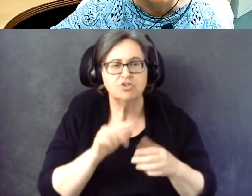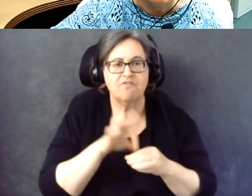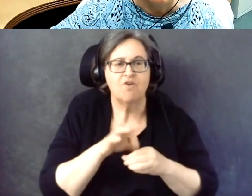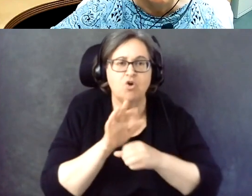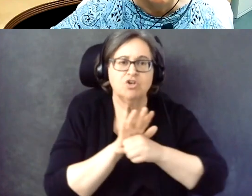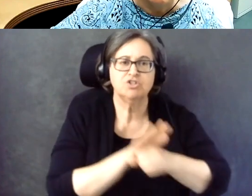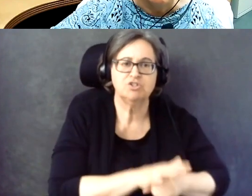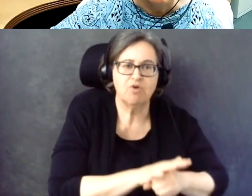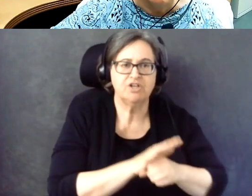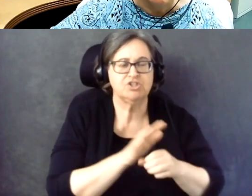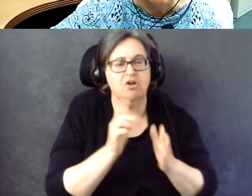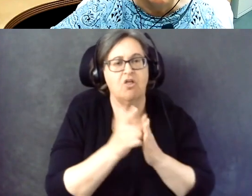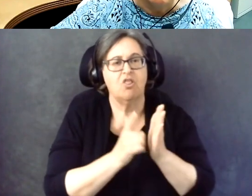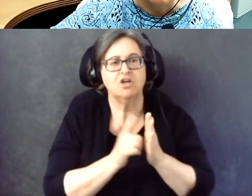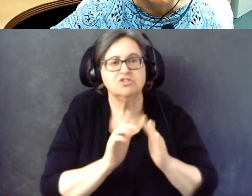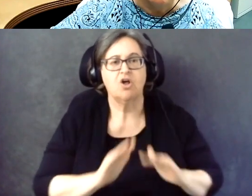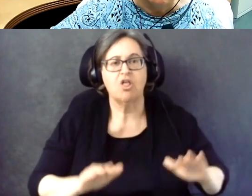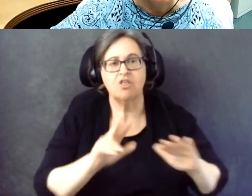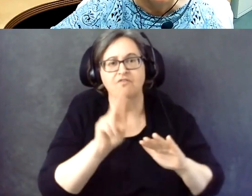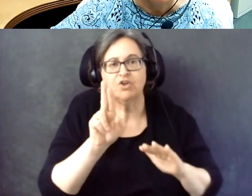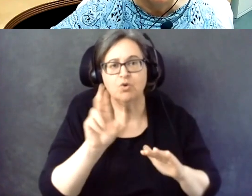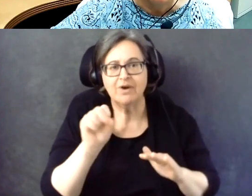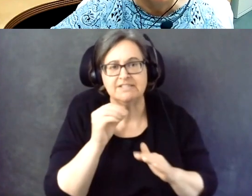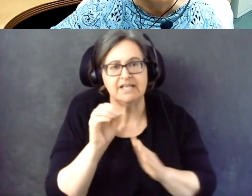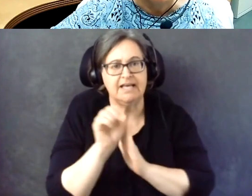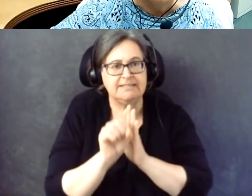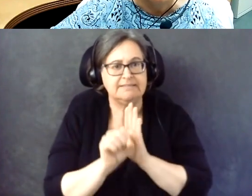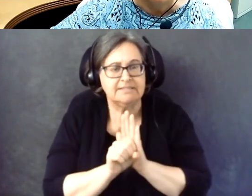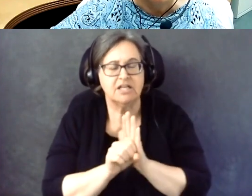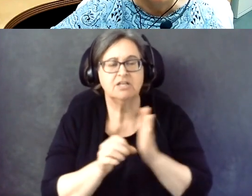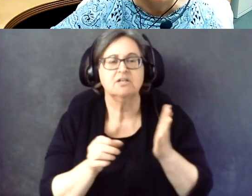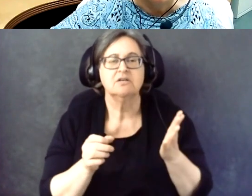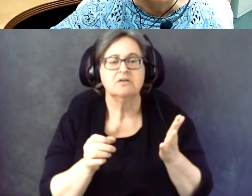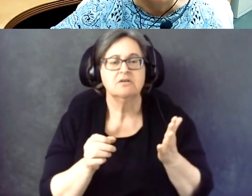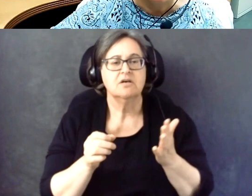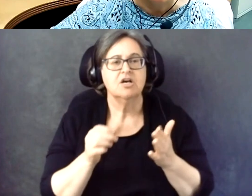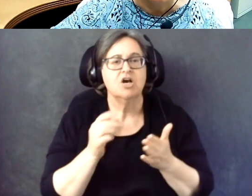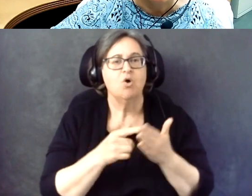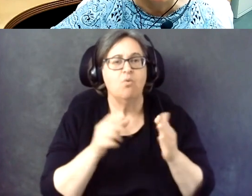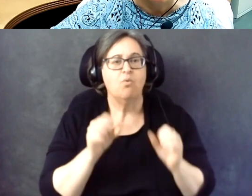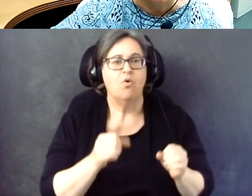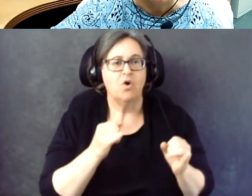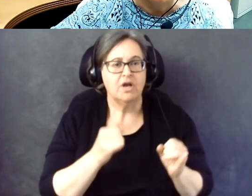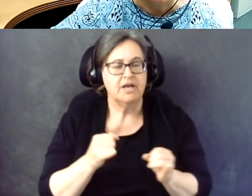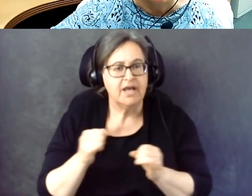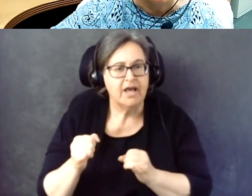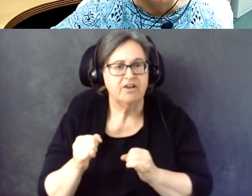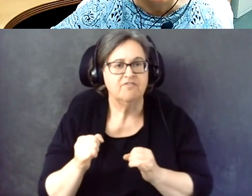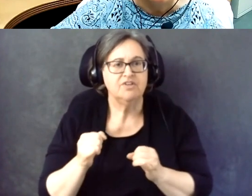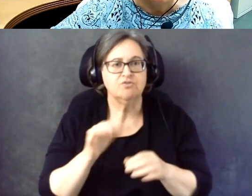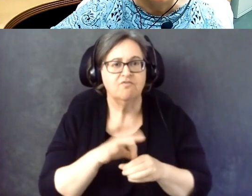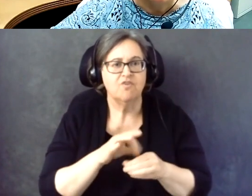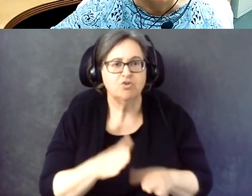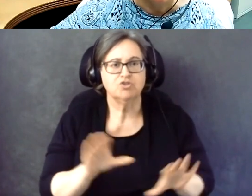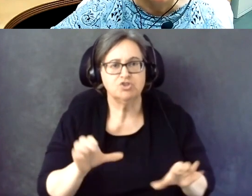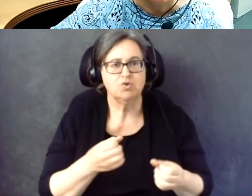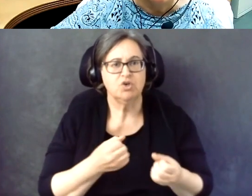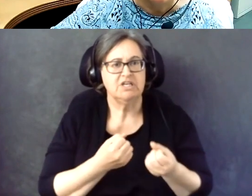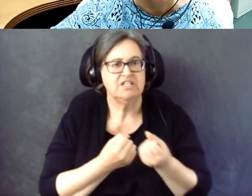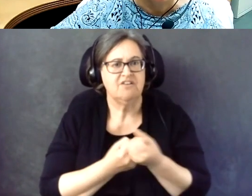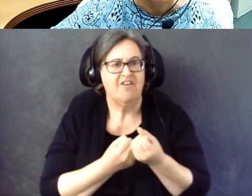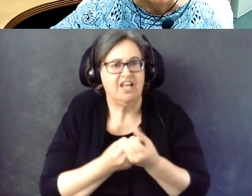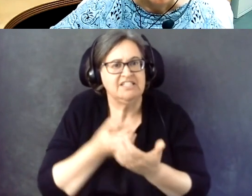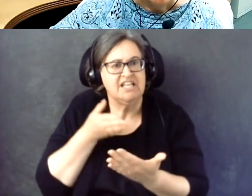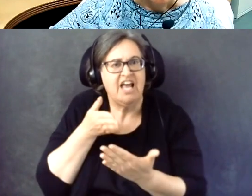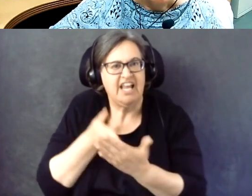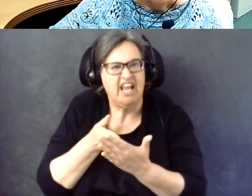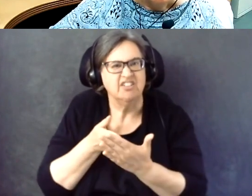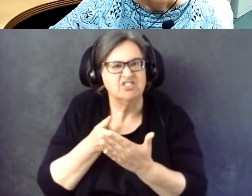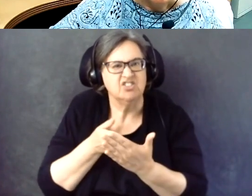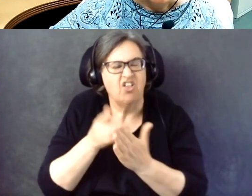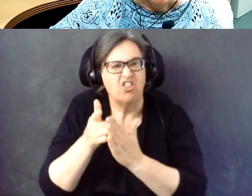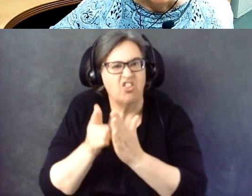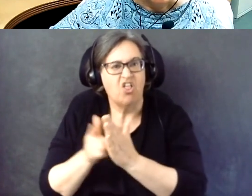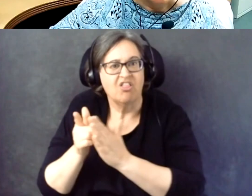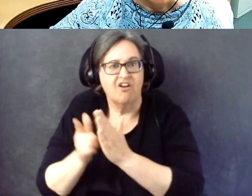And what can individual voters do to advocate against those bills or laws?